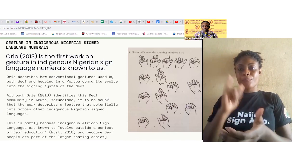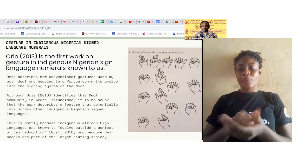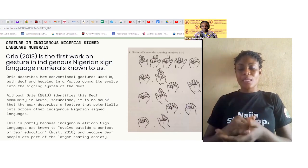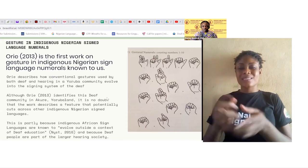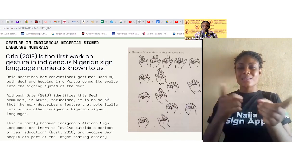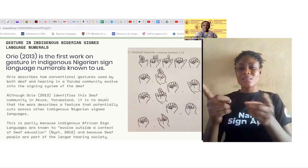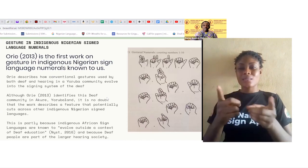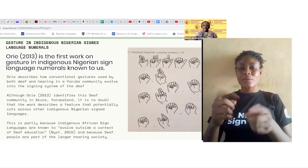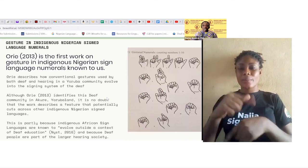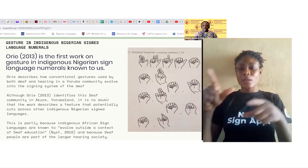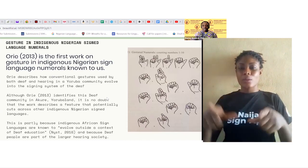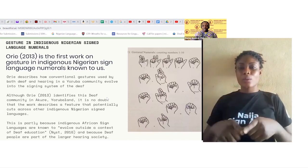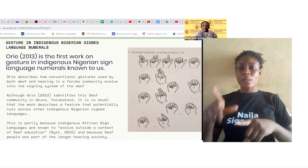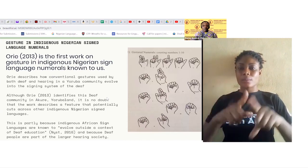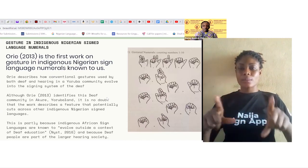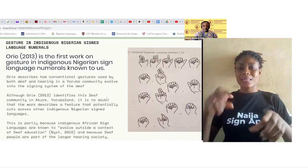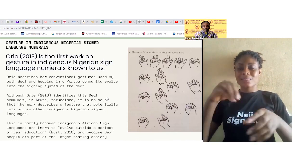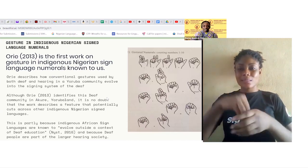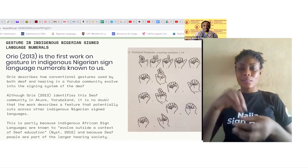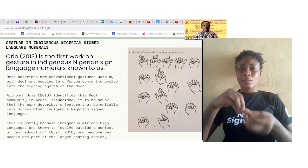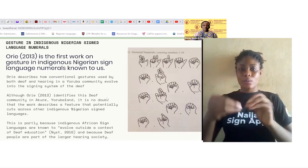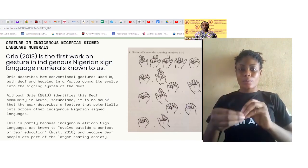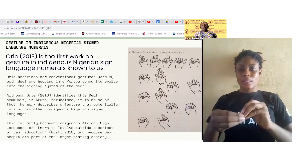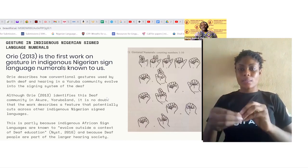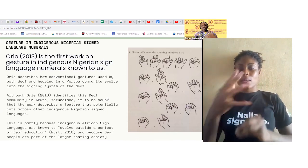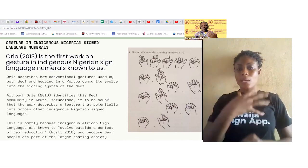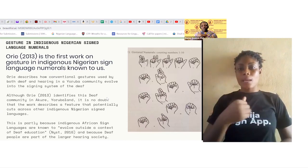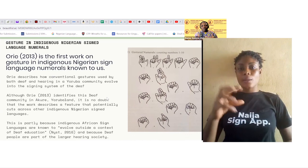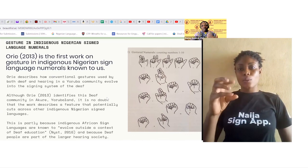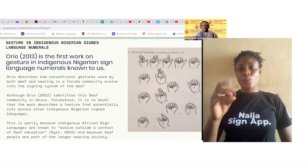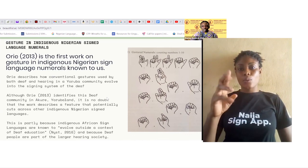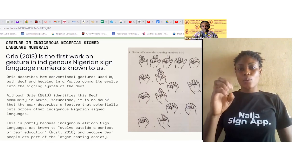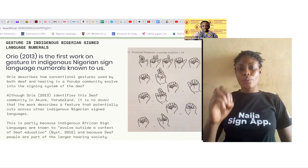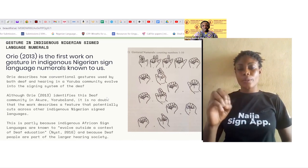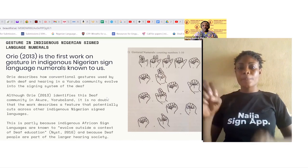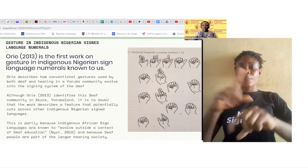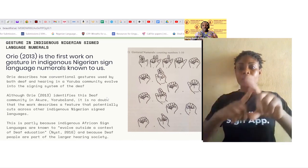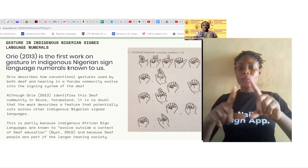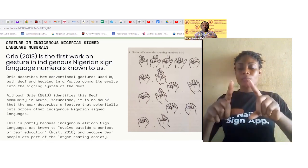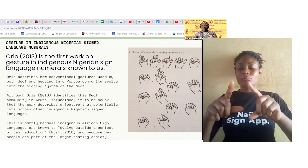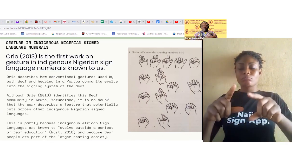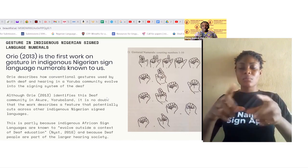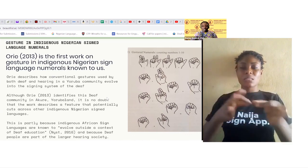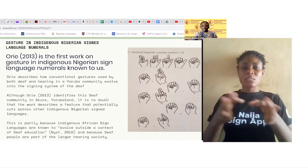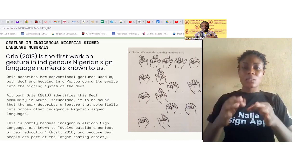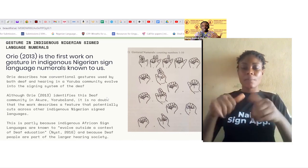in numerals and Orie describes how conventional gestures used by both deaf and hearing in the